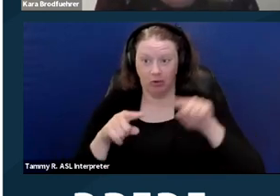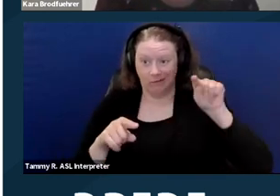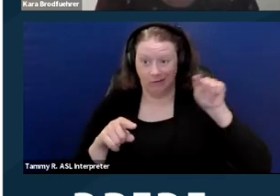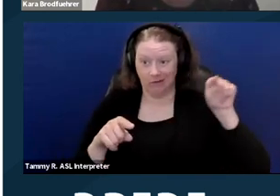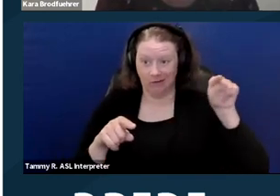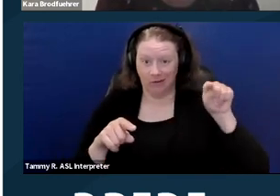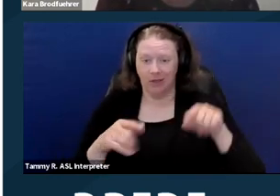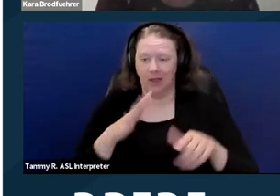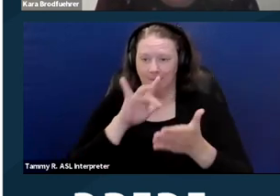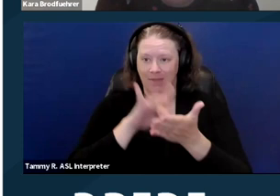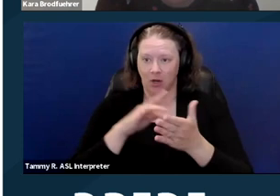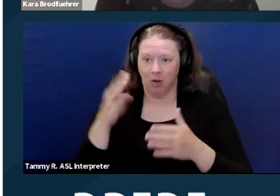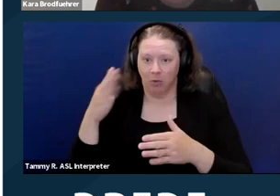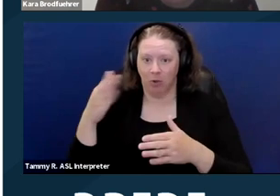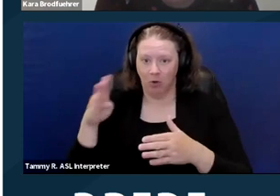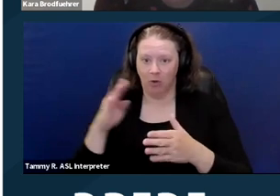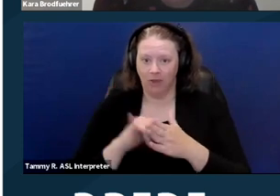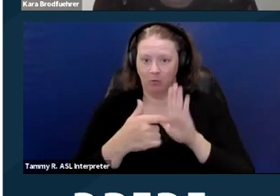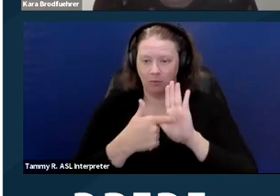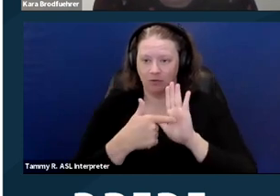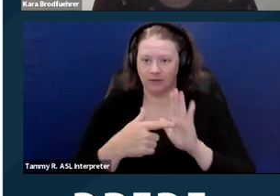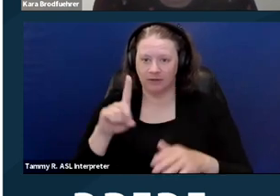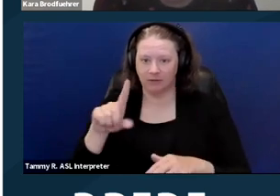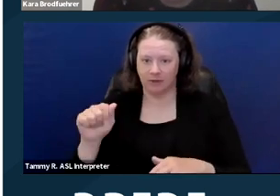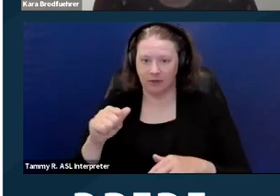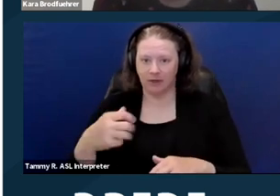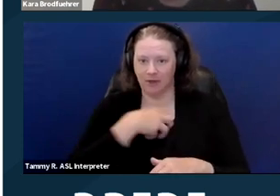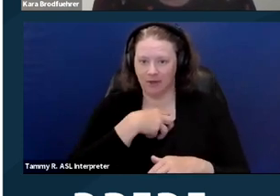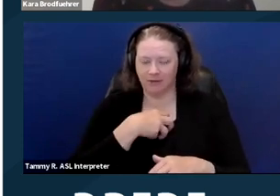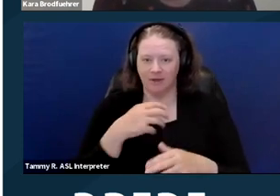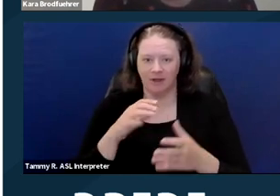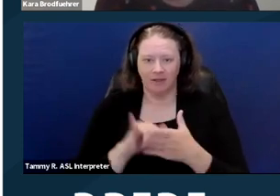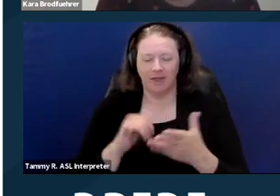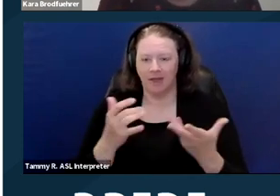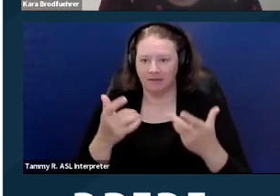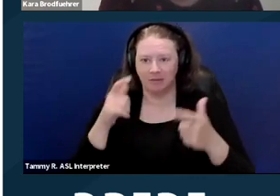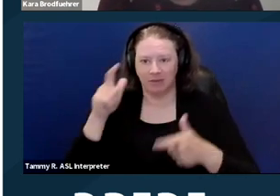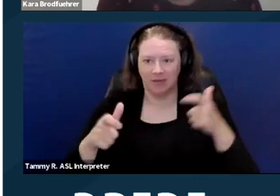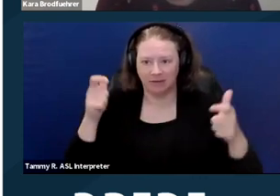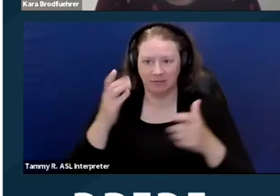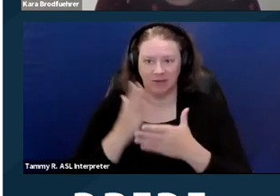represents disability complaints. It's the biggest piece of the pie, it's 41%.